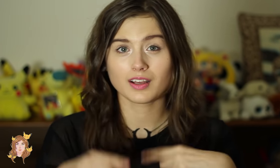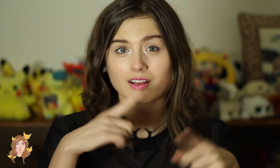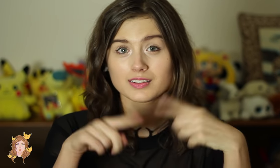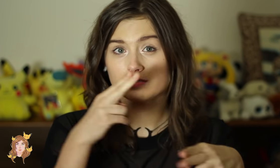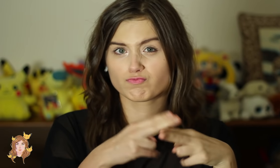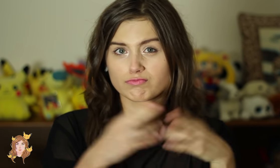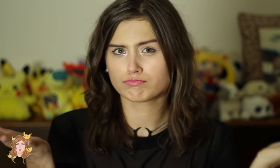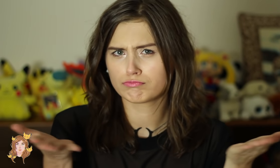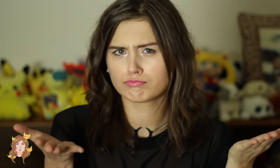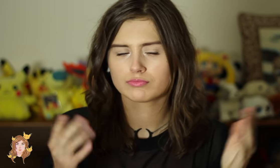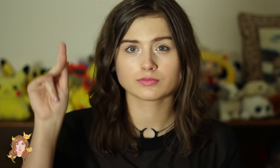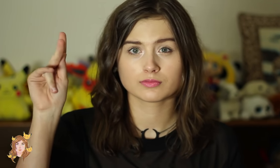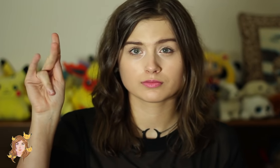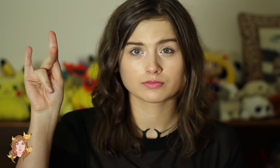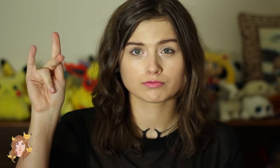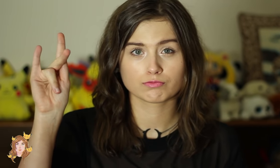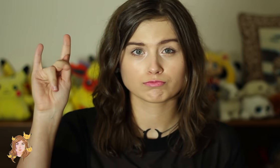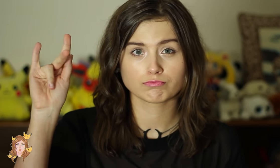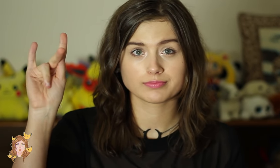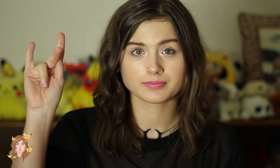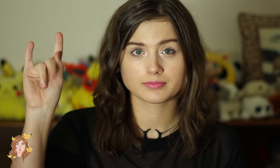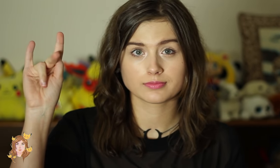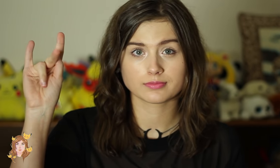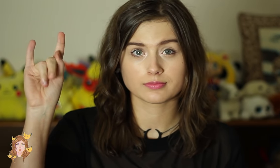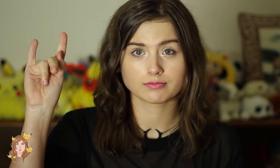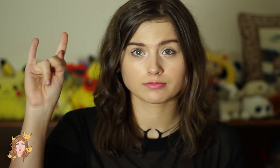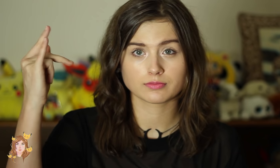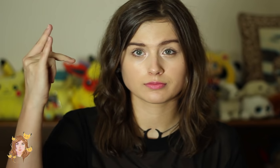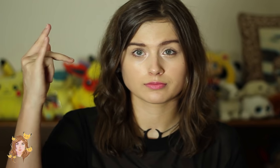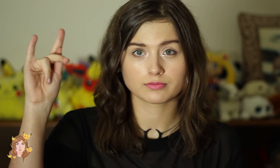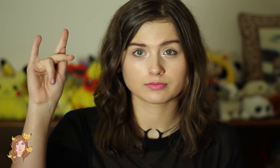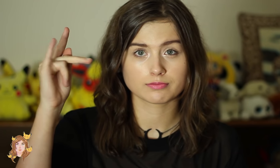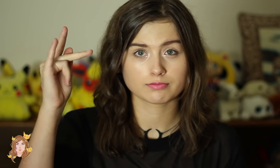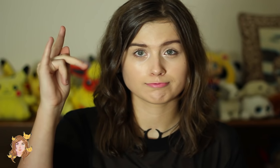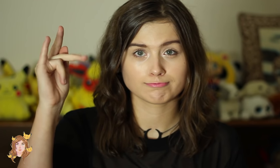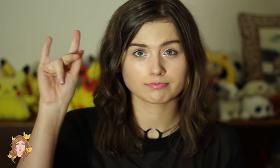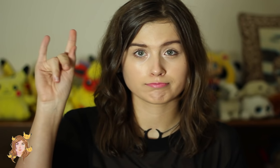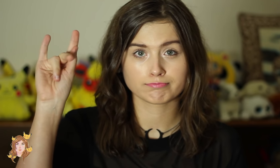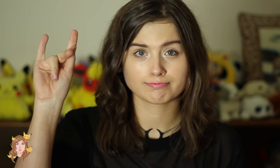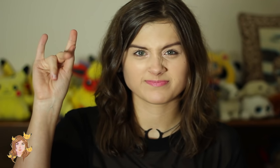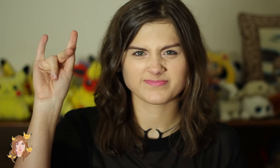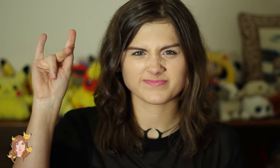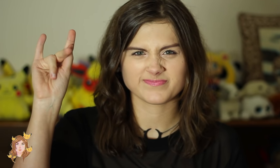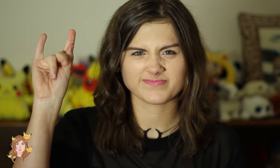What's my sign name? [SHOWS SIGN NAME]